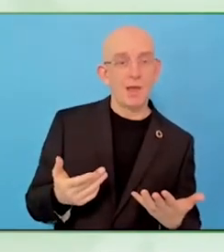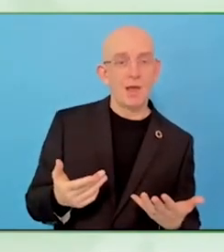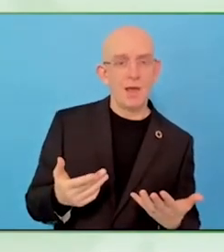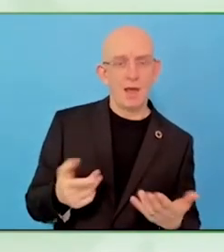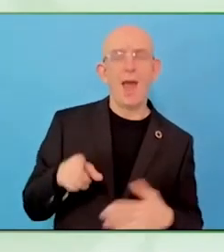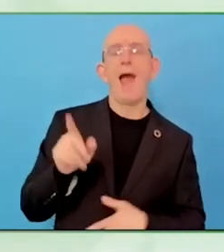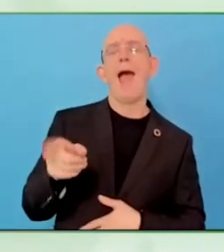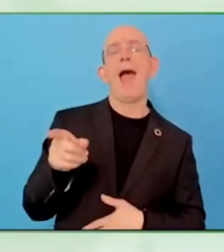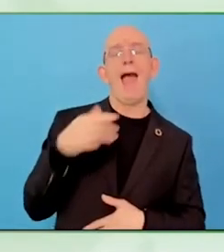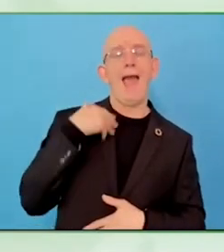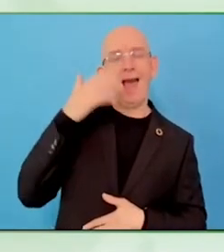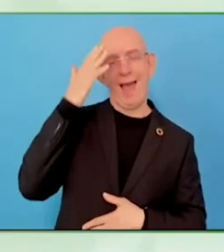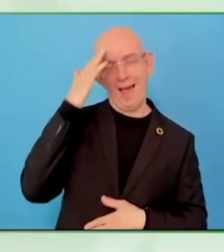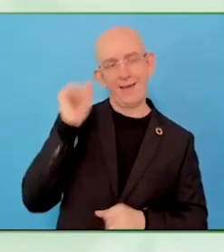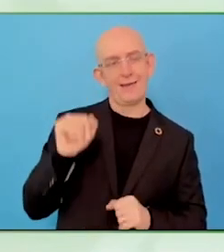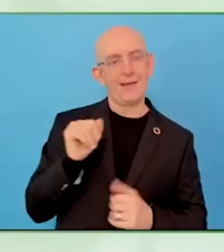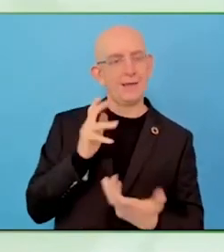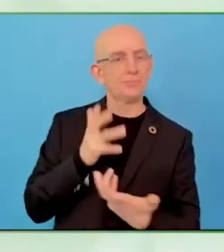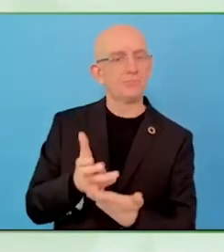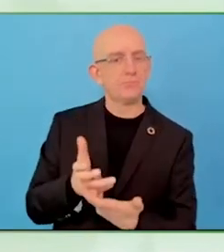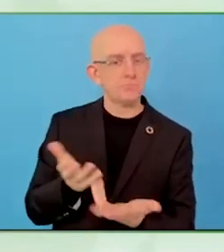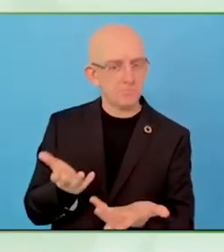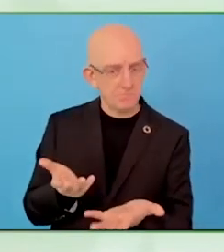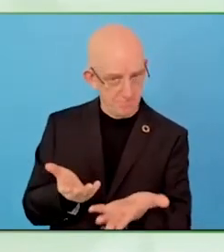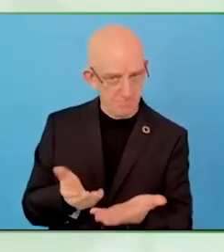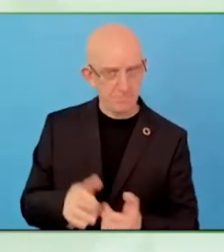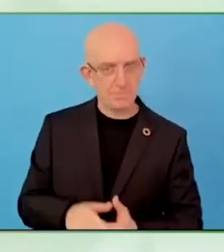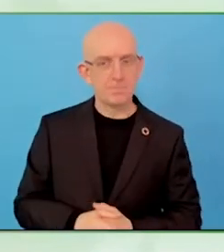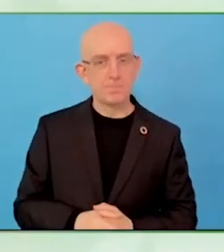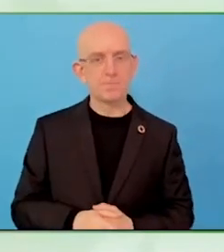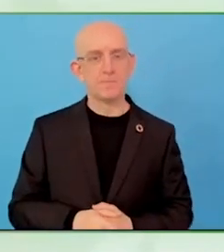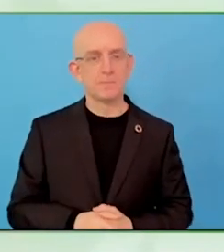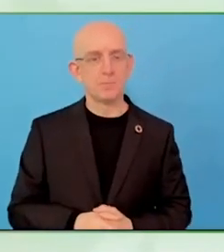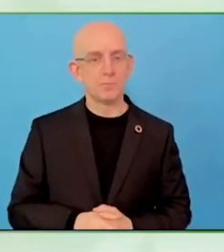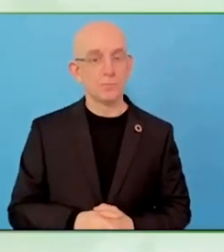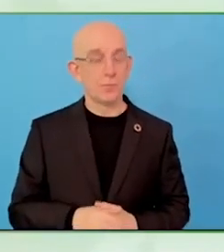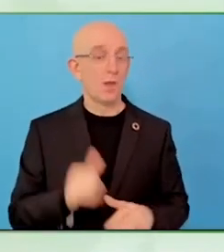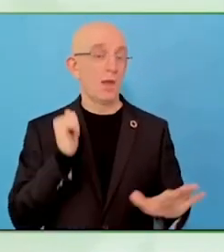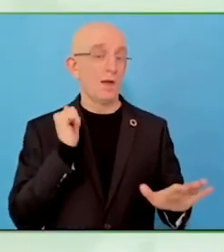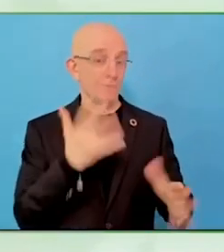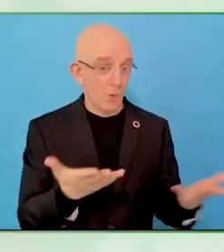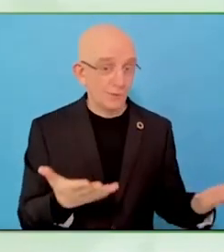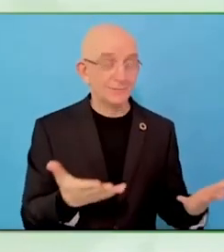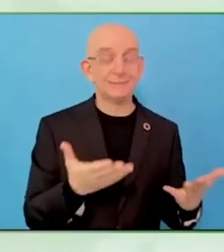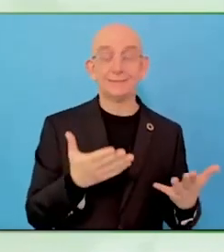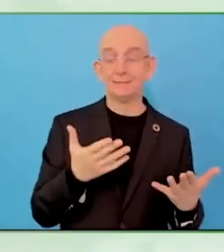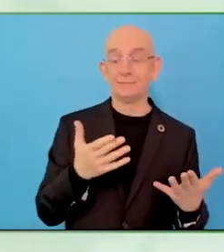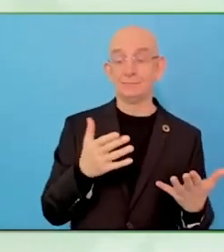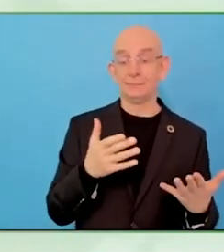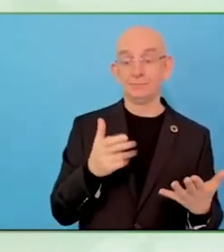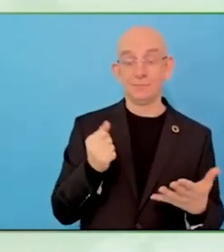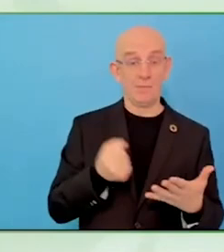that breaks barriers, breaks stereotypes, and it brings people together.